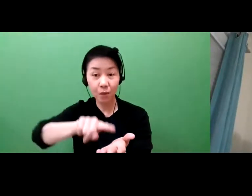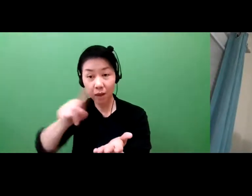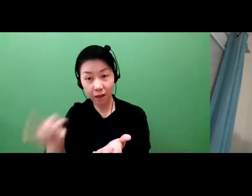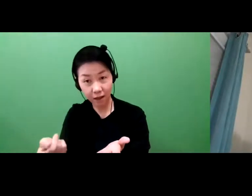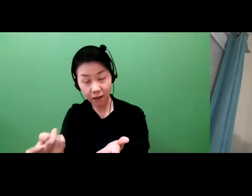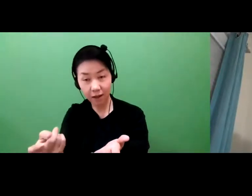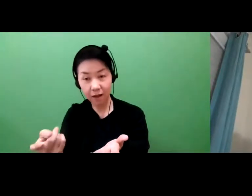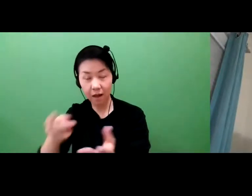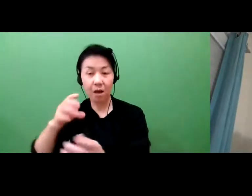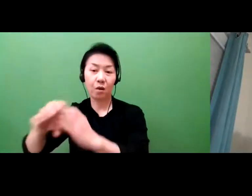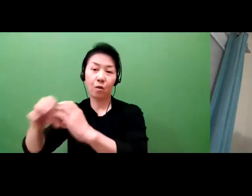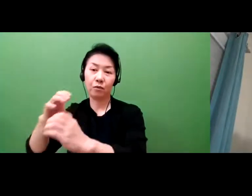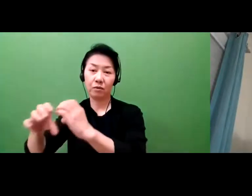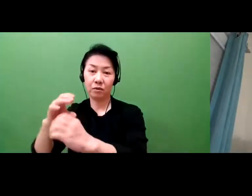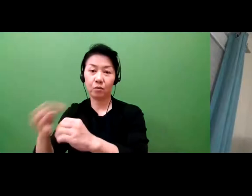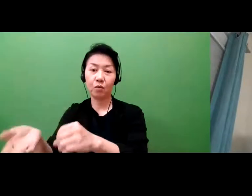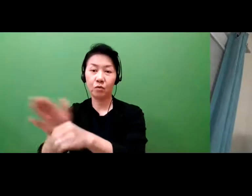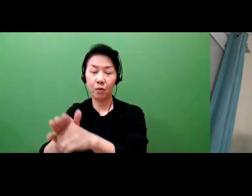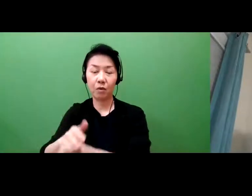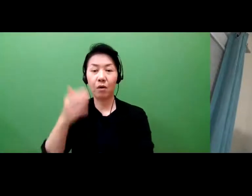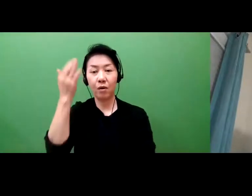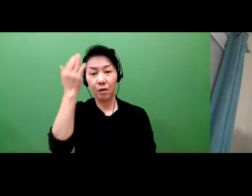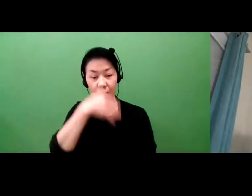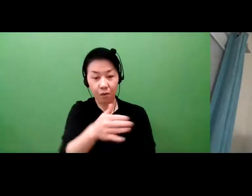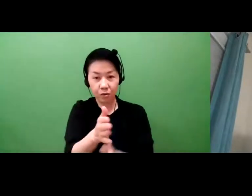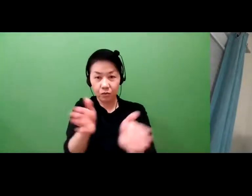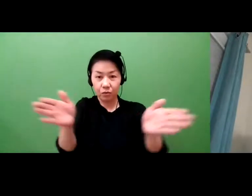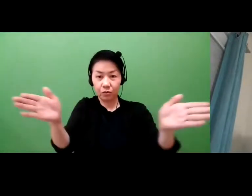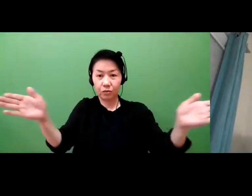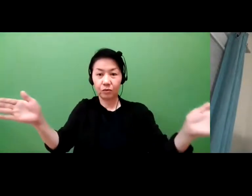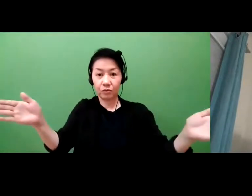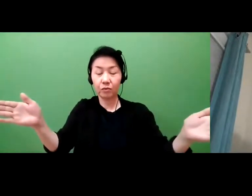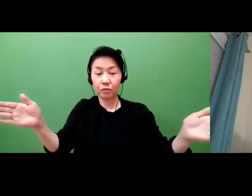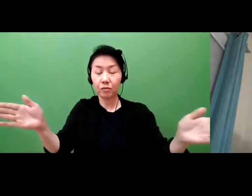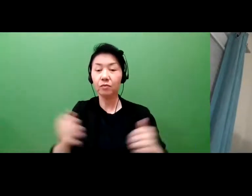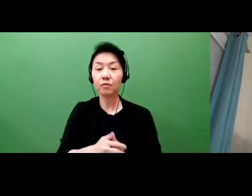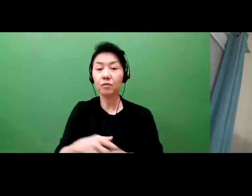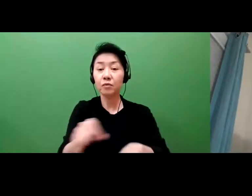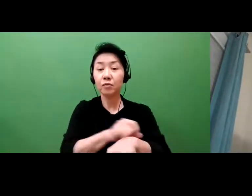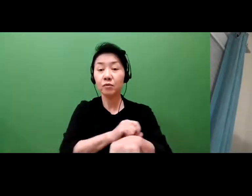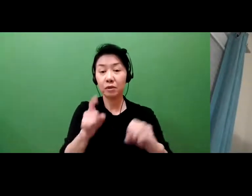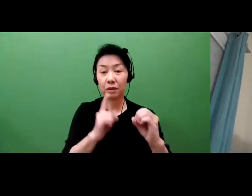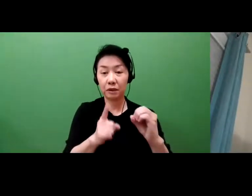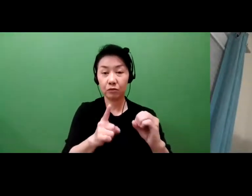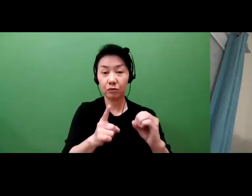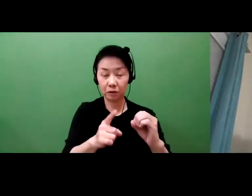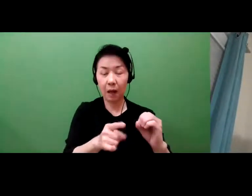And it's where all of the digital side, the bioinformatics side, is really going.